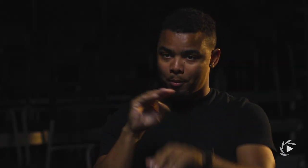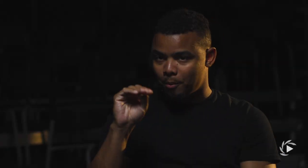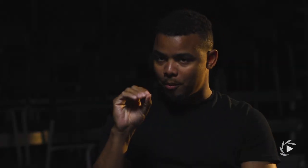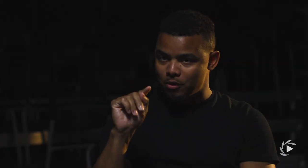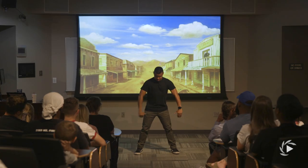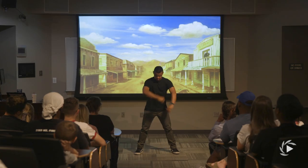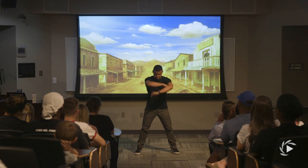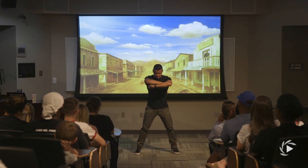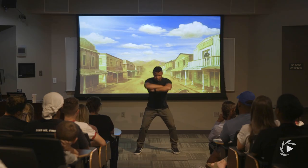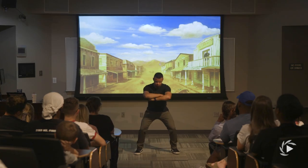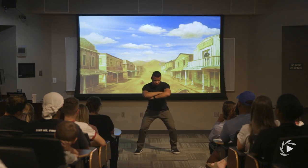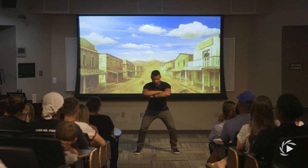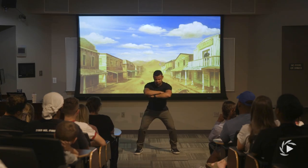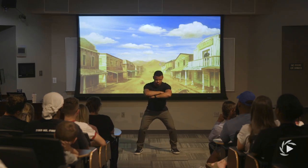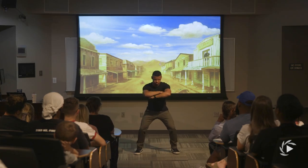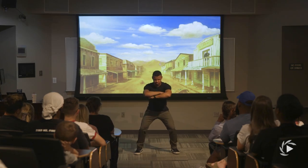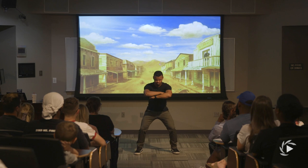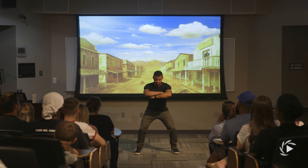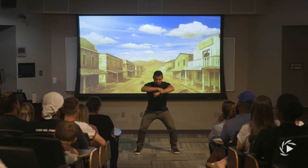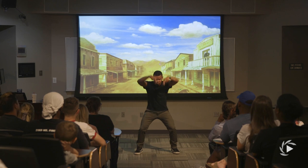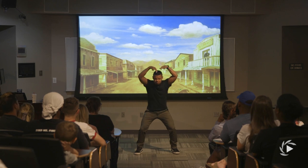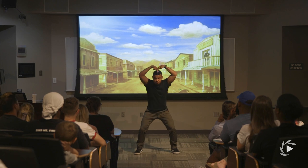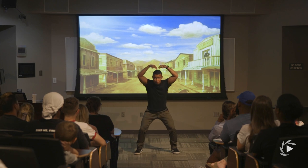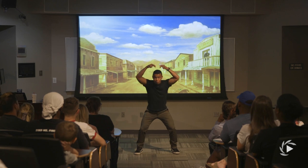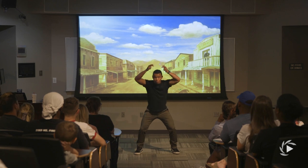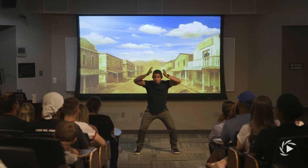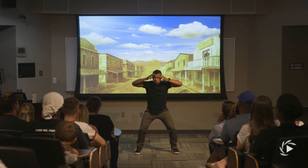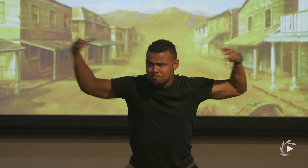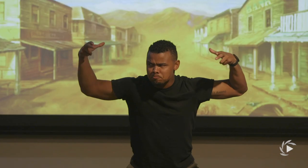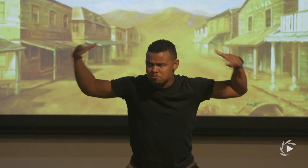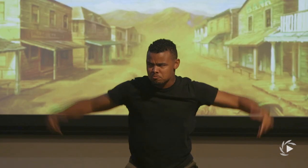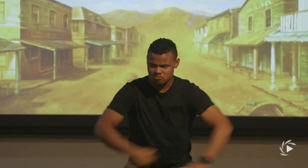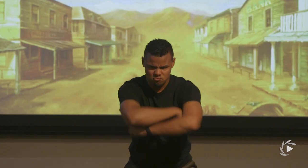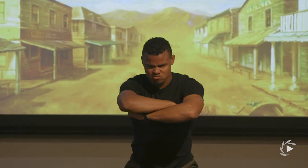but I grew up with a deaf family and I'm a fifth generation deaf person,